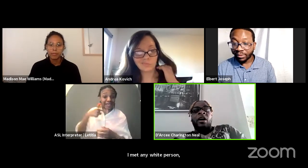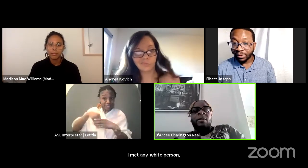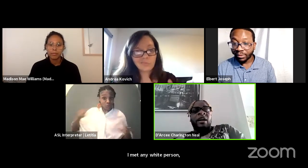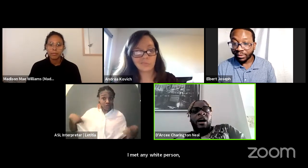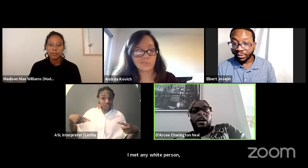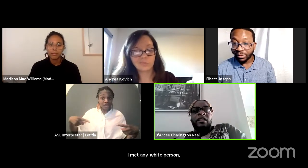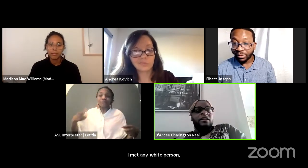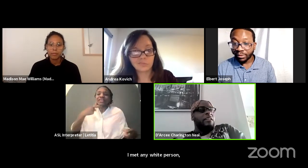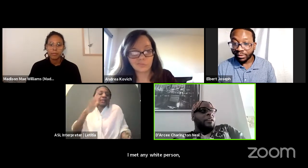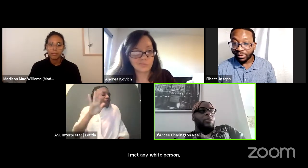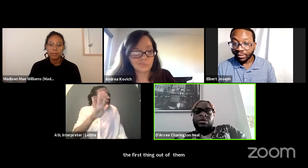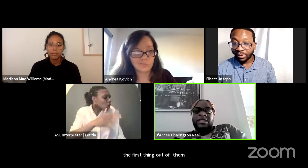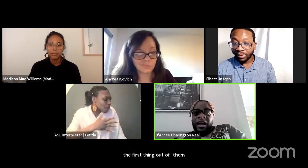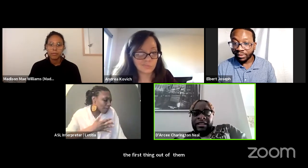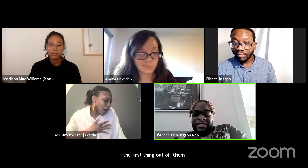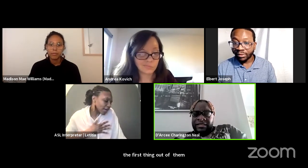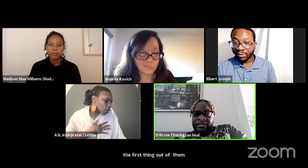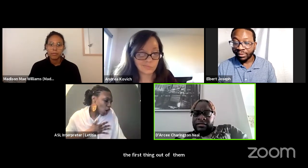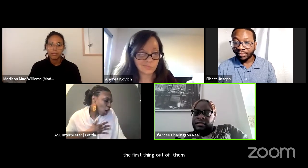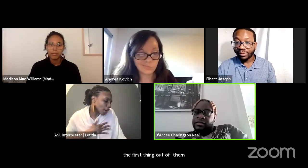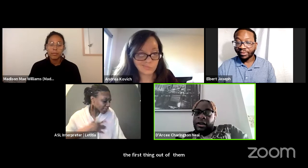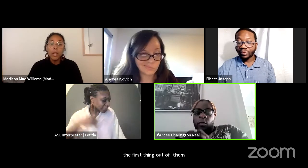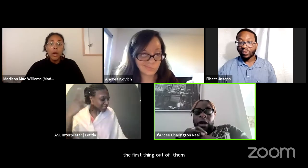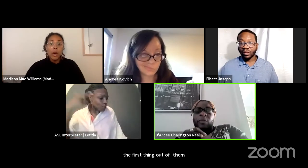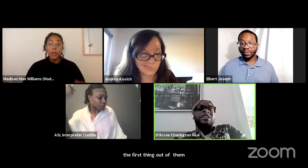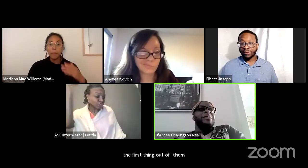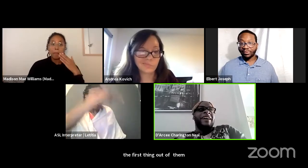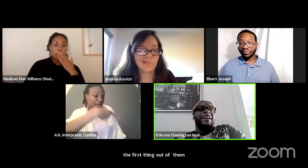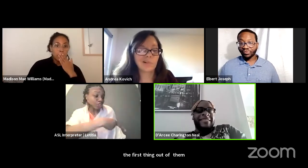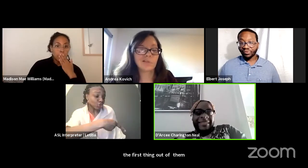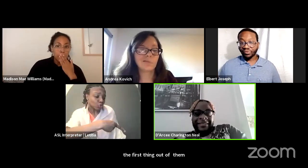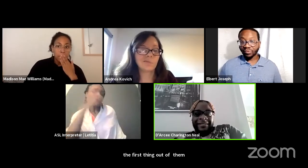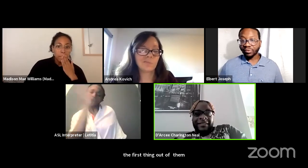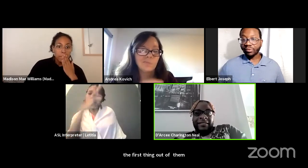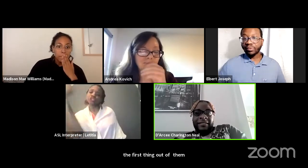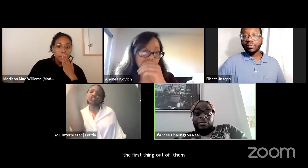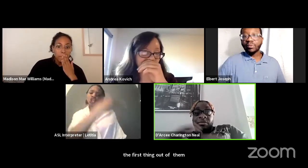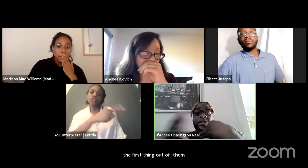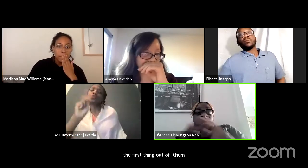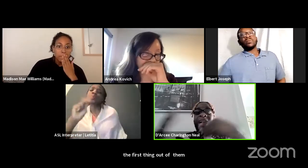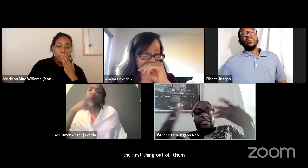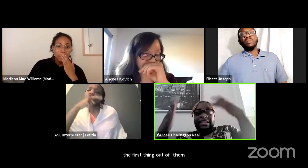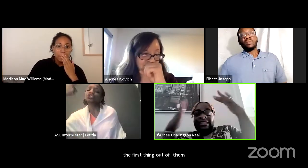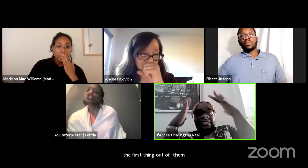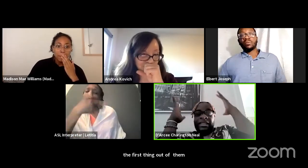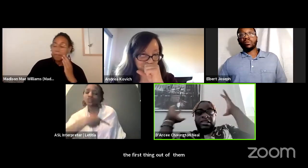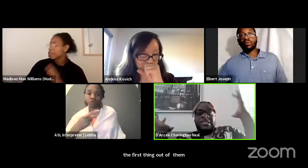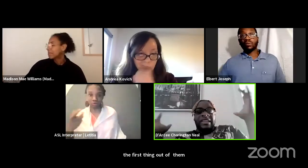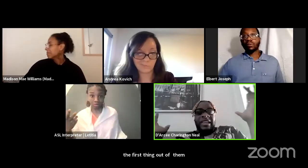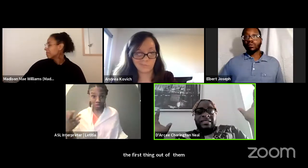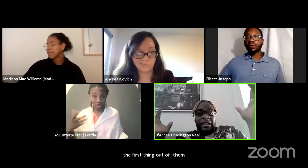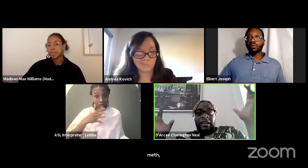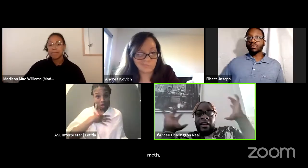oh my God, were you shot? Where were you shot? That's just the understanding